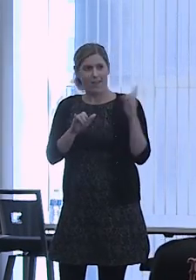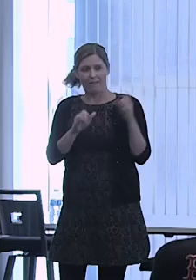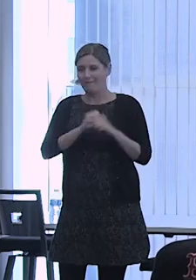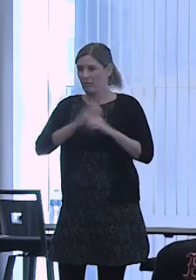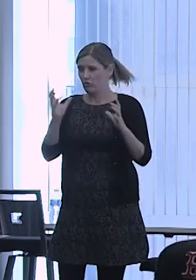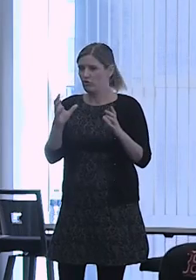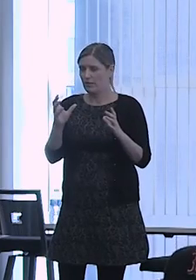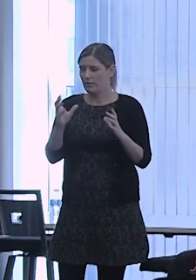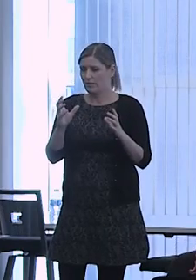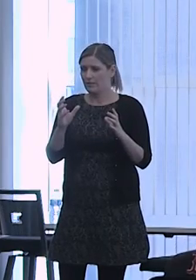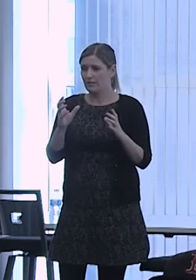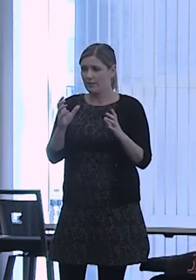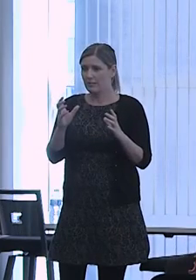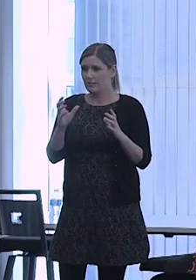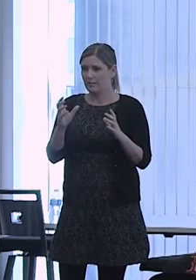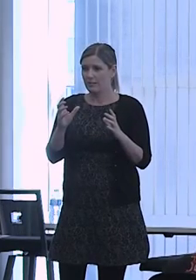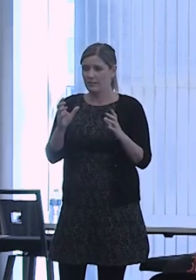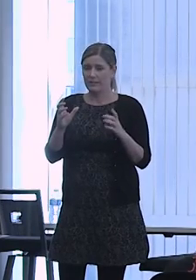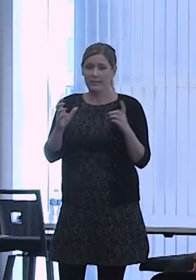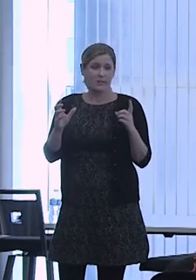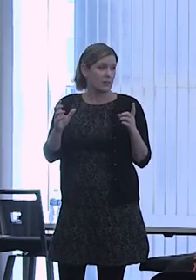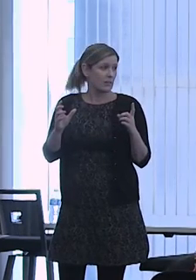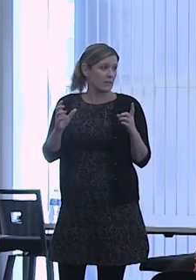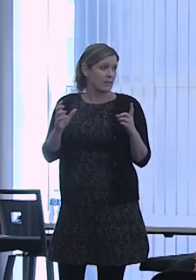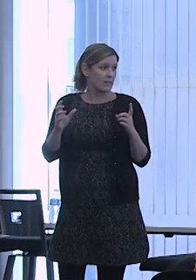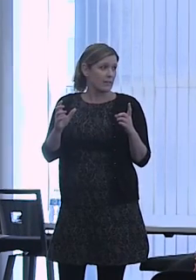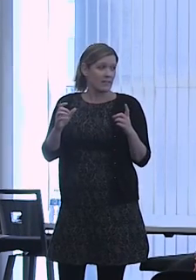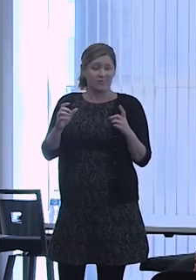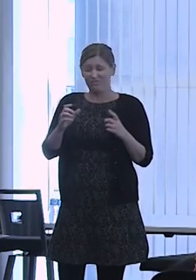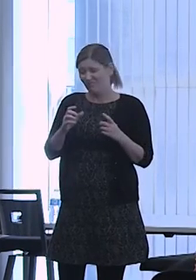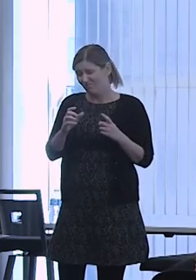My idea, I can't recommend any specific programs.